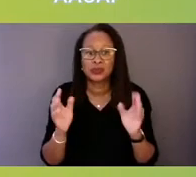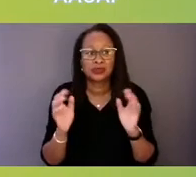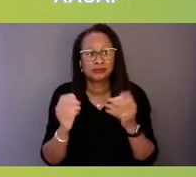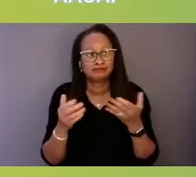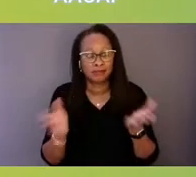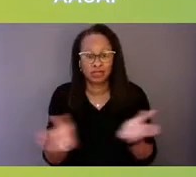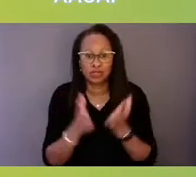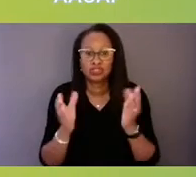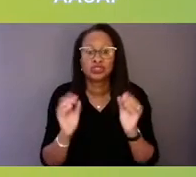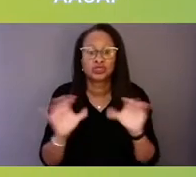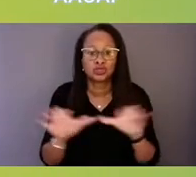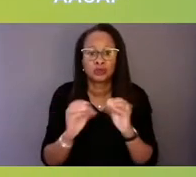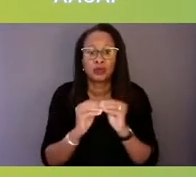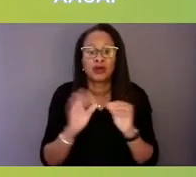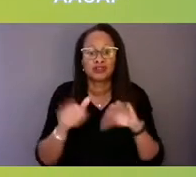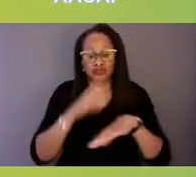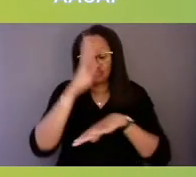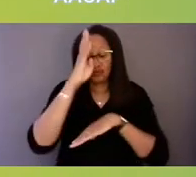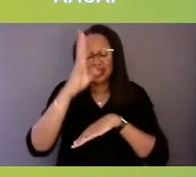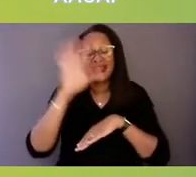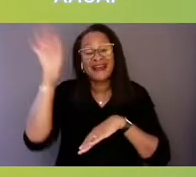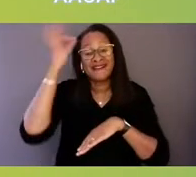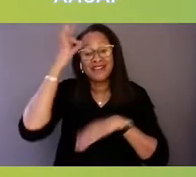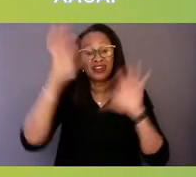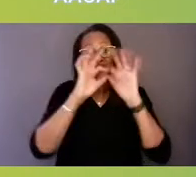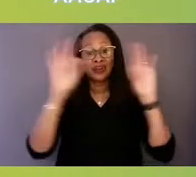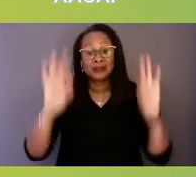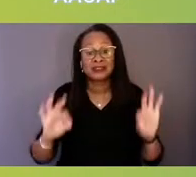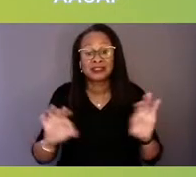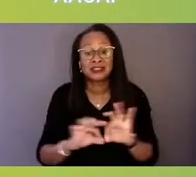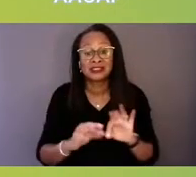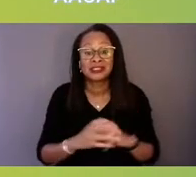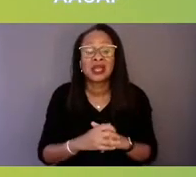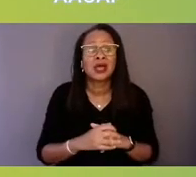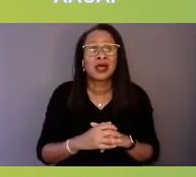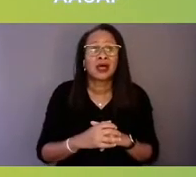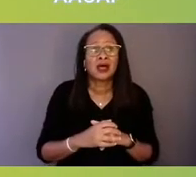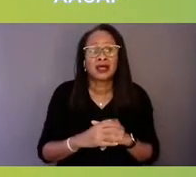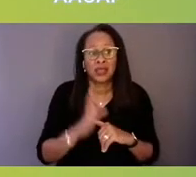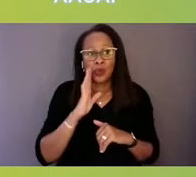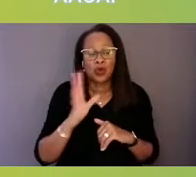that will promote the use of interstate compacts and create more reciprocity across state lines